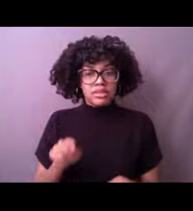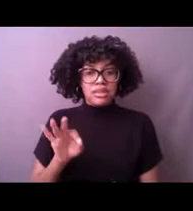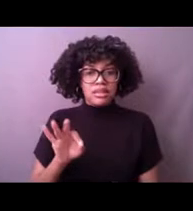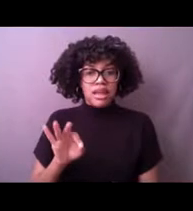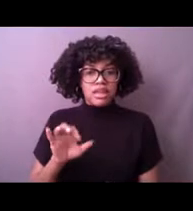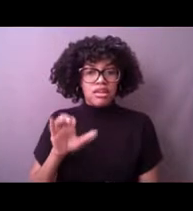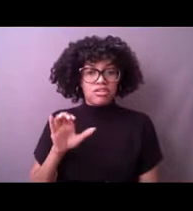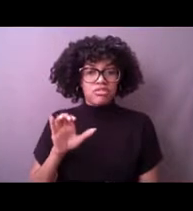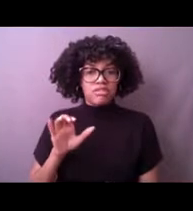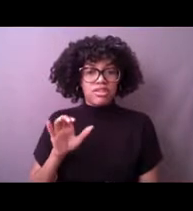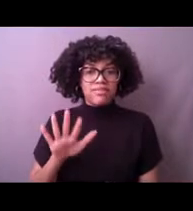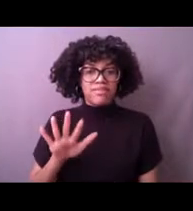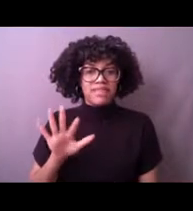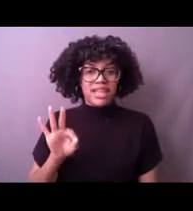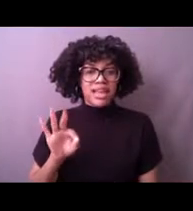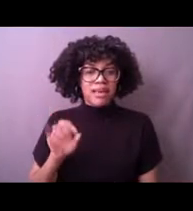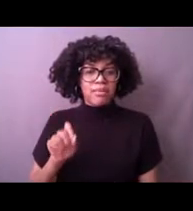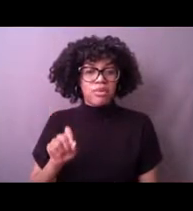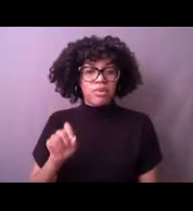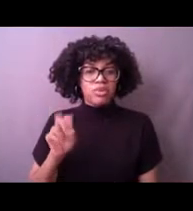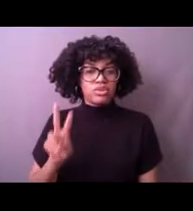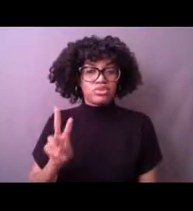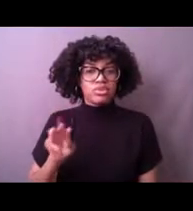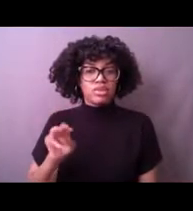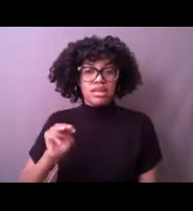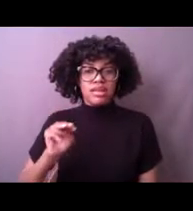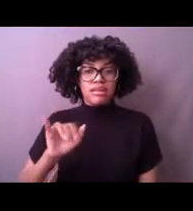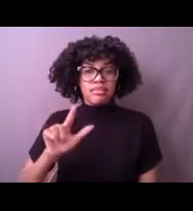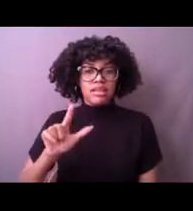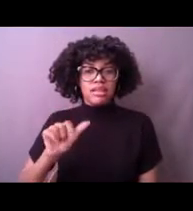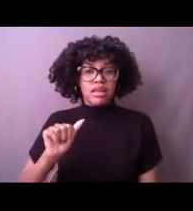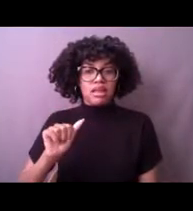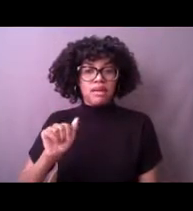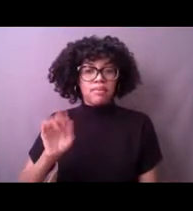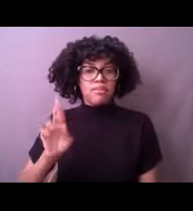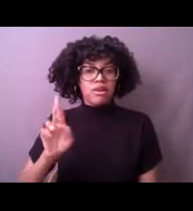And the millibars is just a unit of pressure that we use.